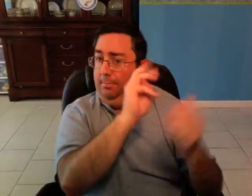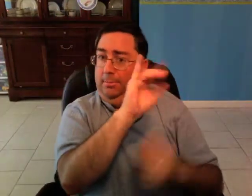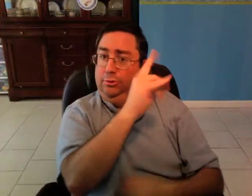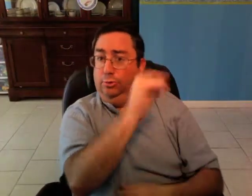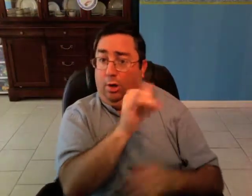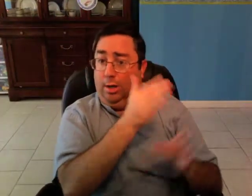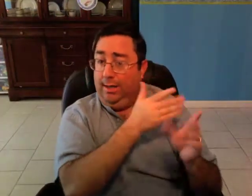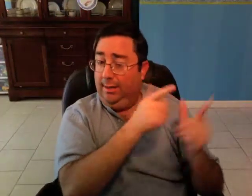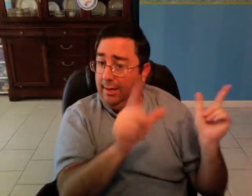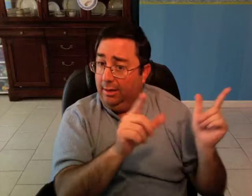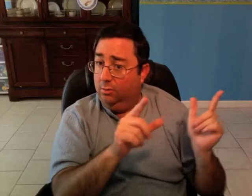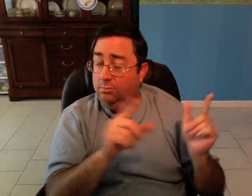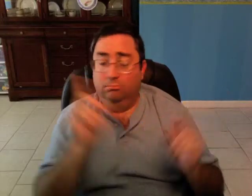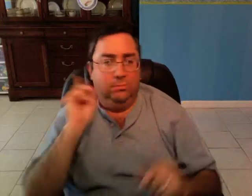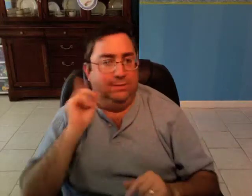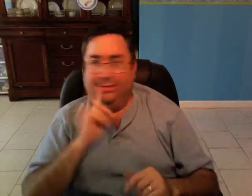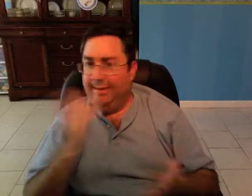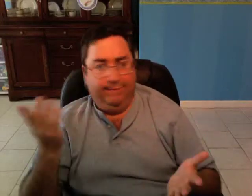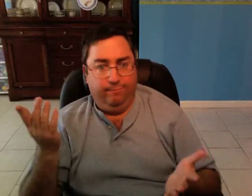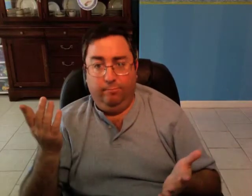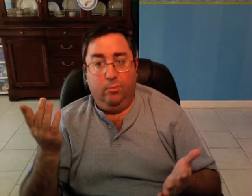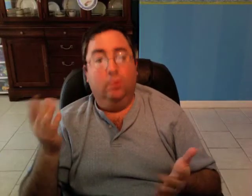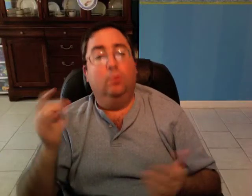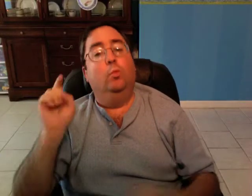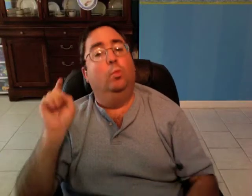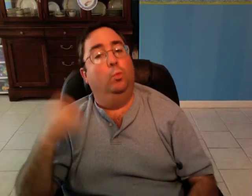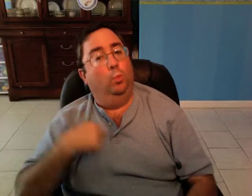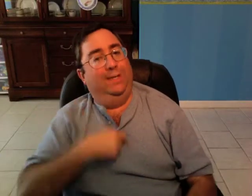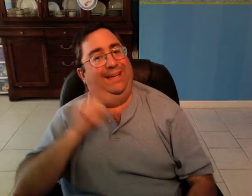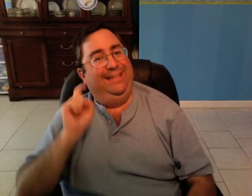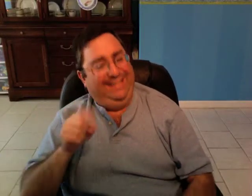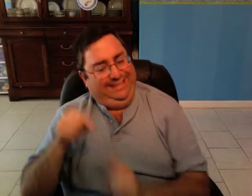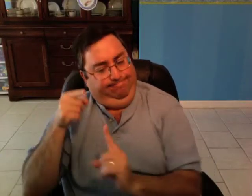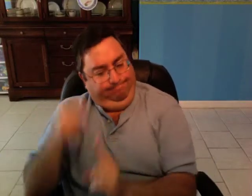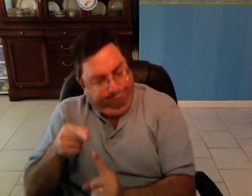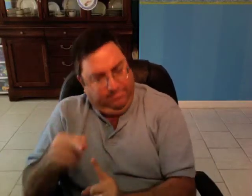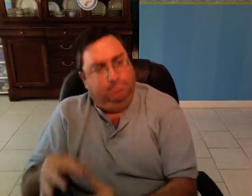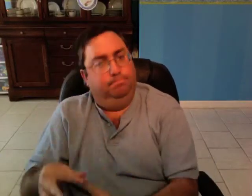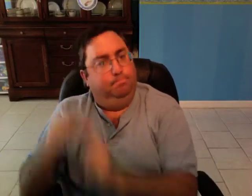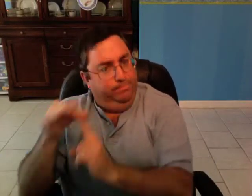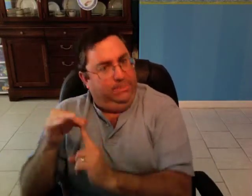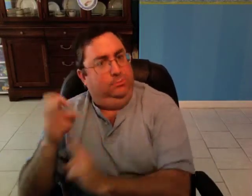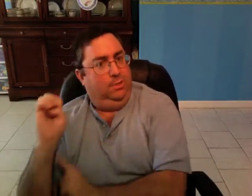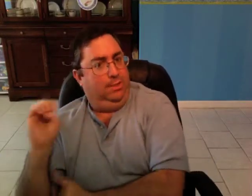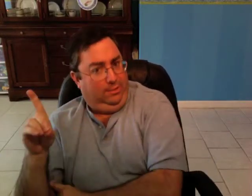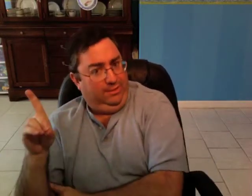majority language. But Deaf can't. We need that special education